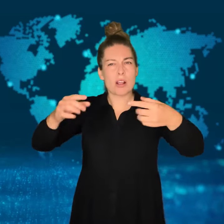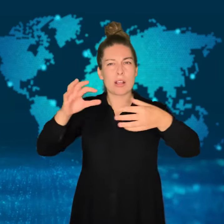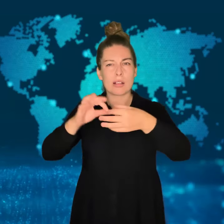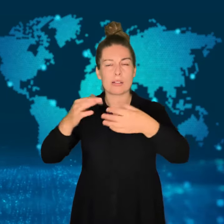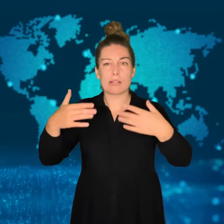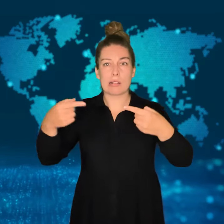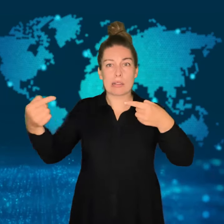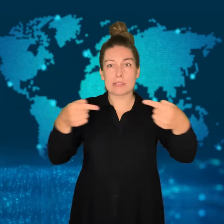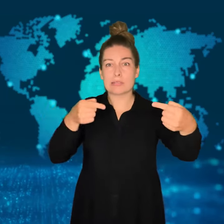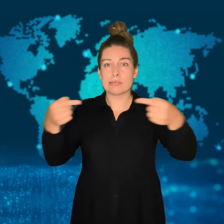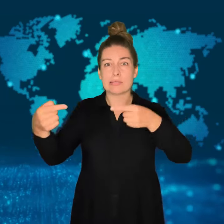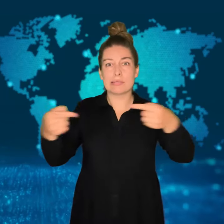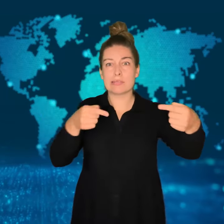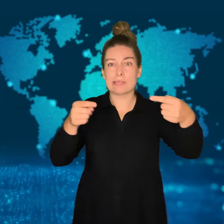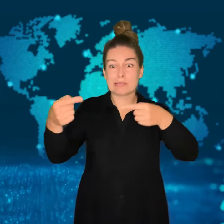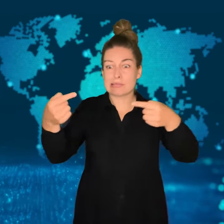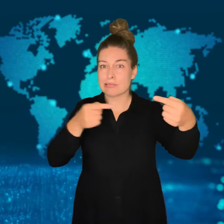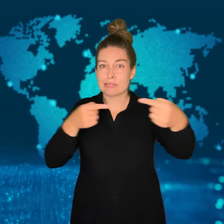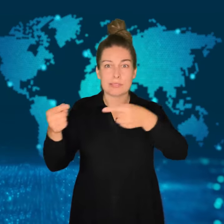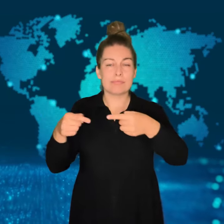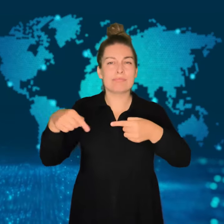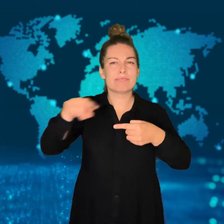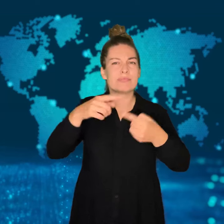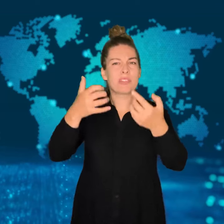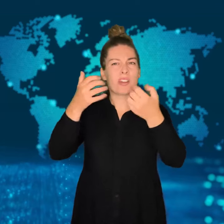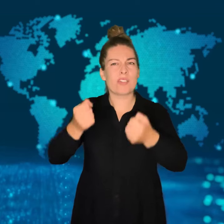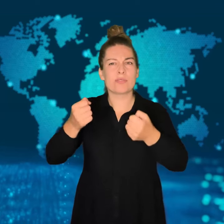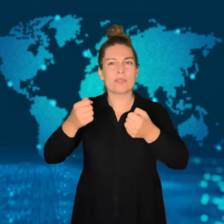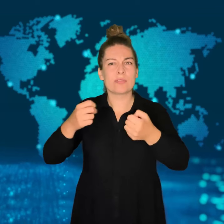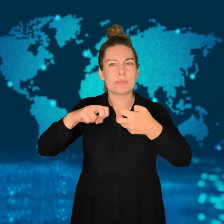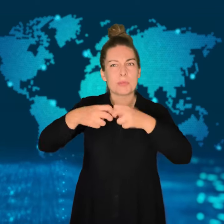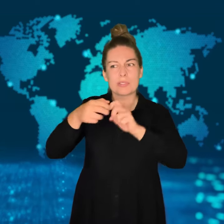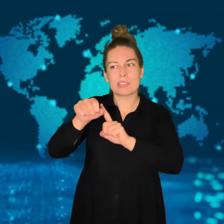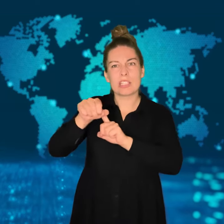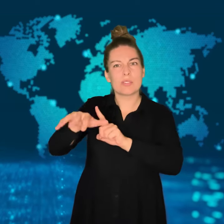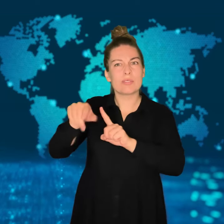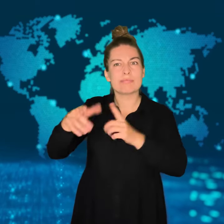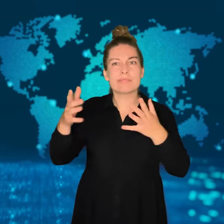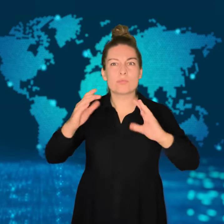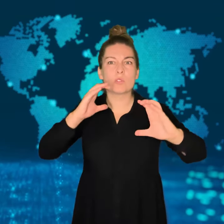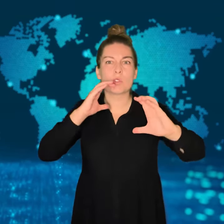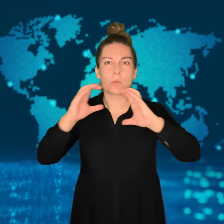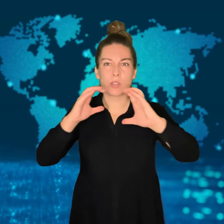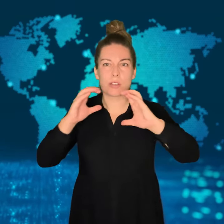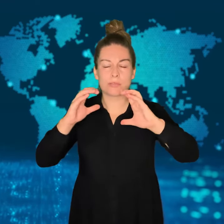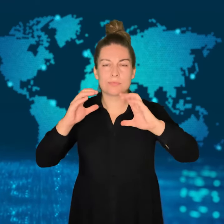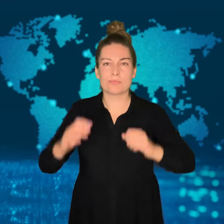around ten years, which has impacted communication.